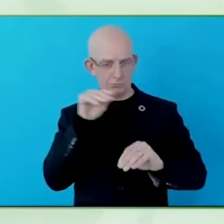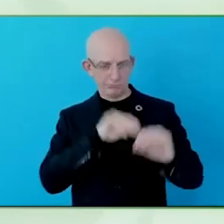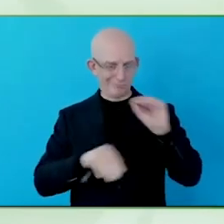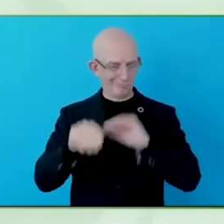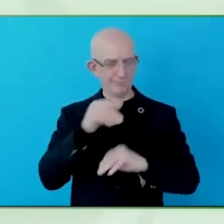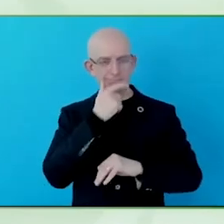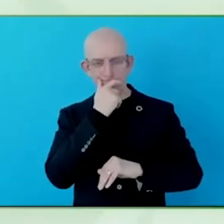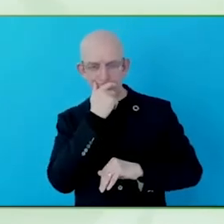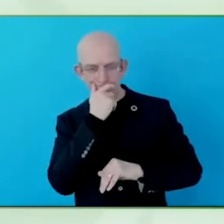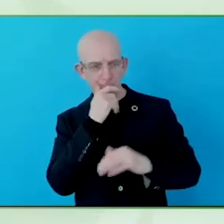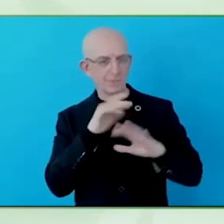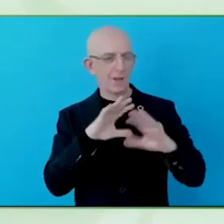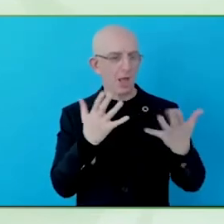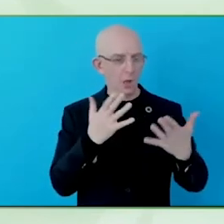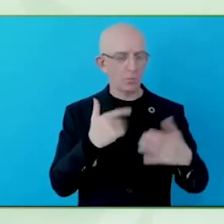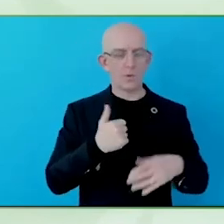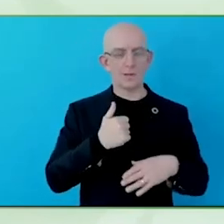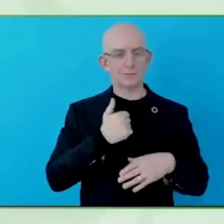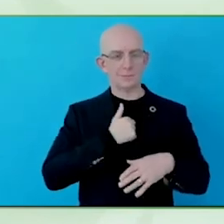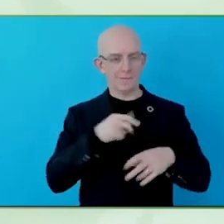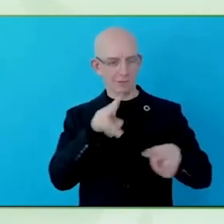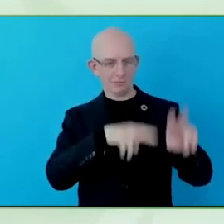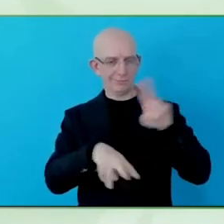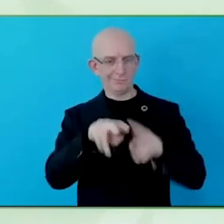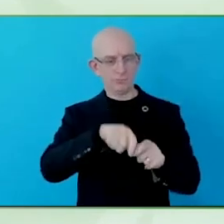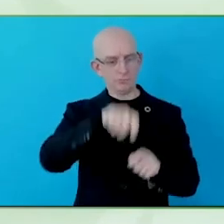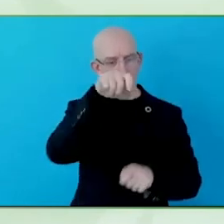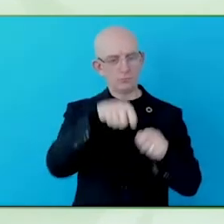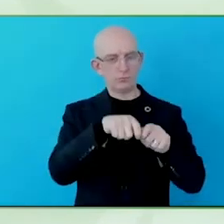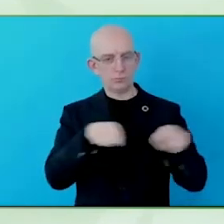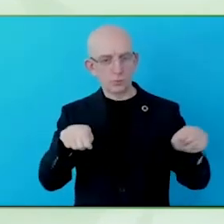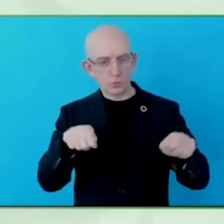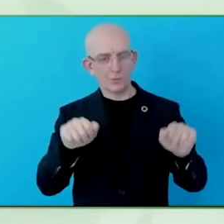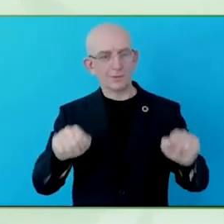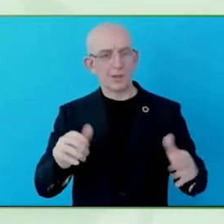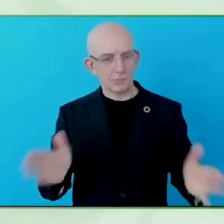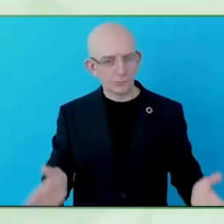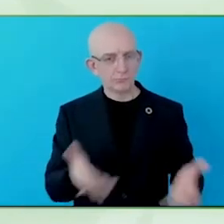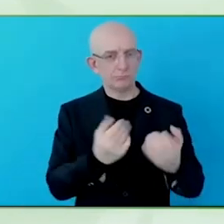I am optimistic that this is a hugely important next step, if you